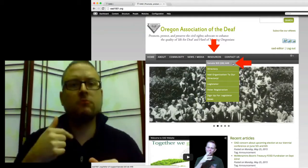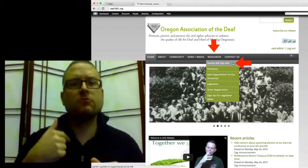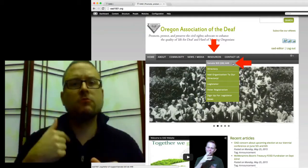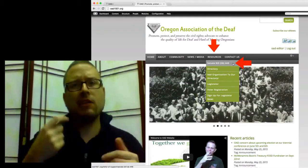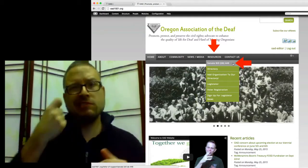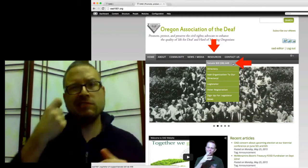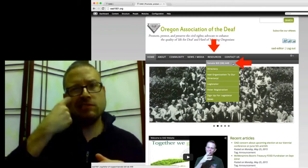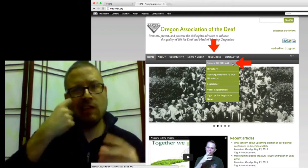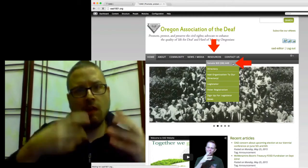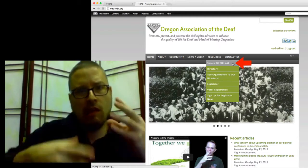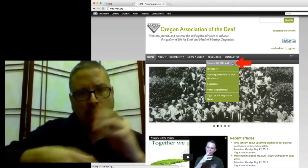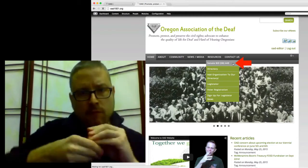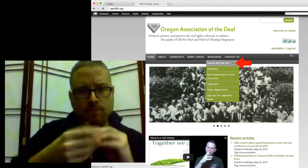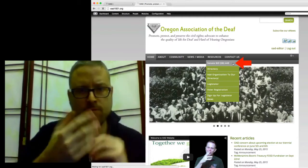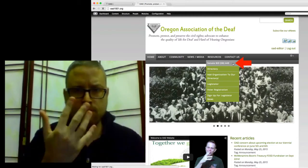We've recently added